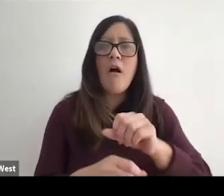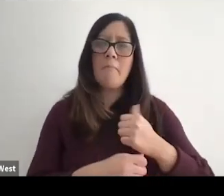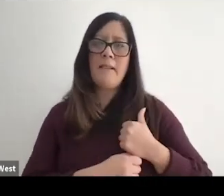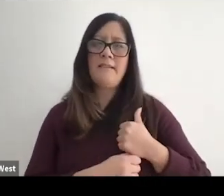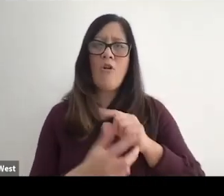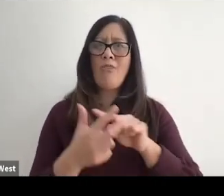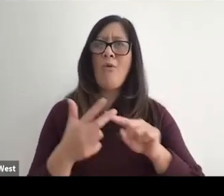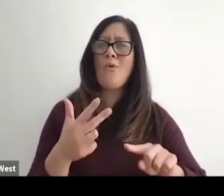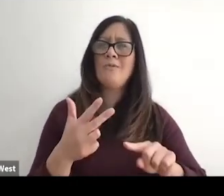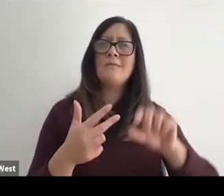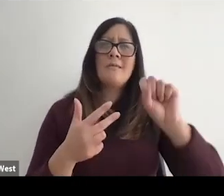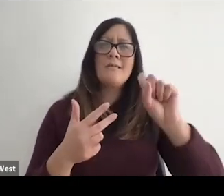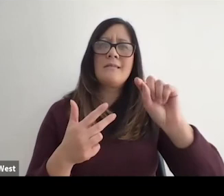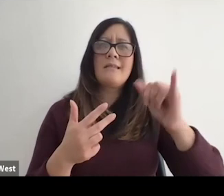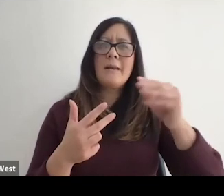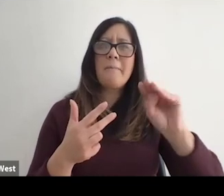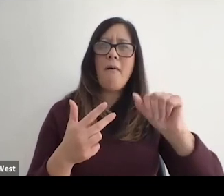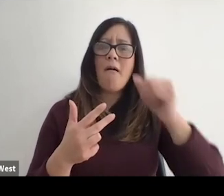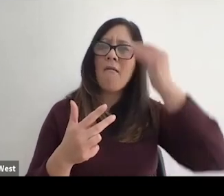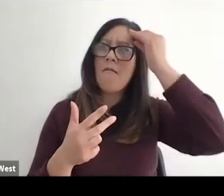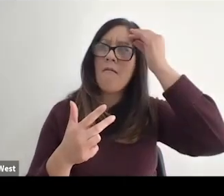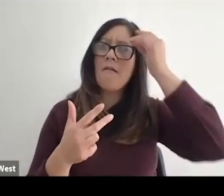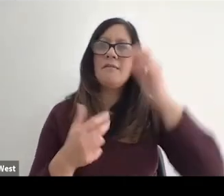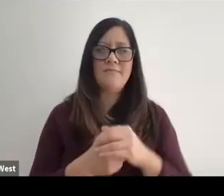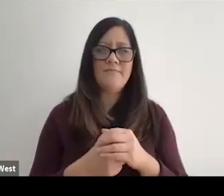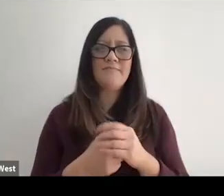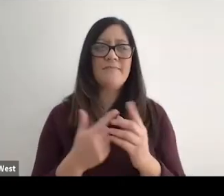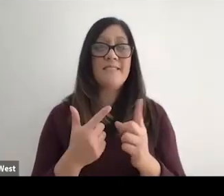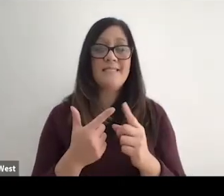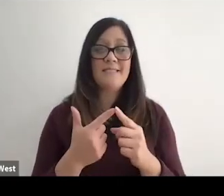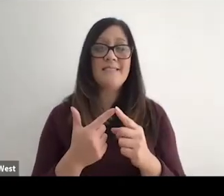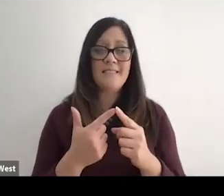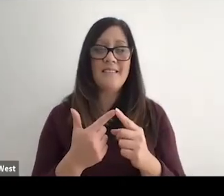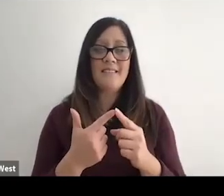Those were the stigmas that I had that were on me as an individual. The second thing though is